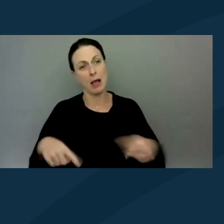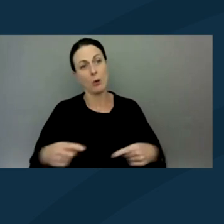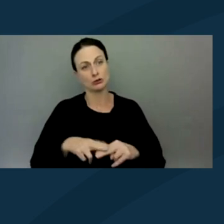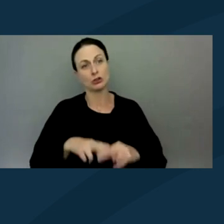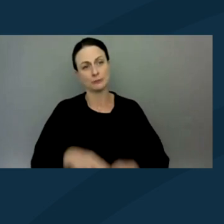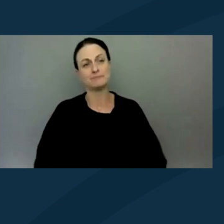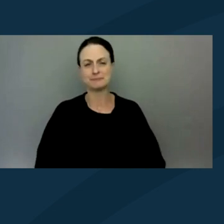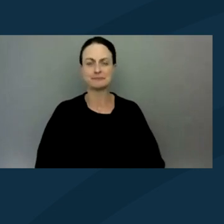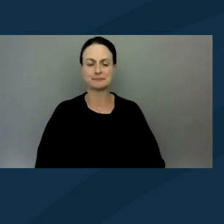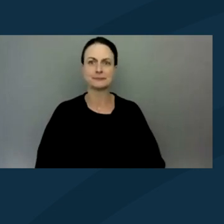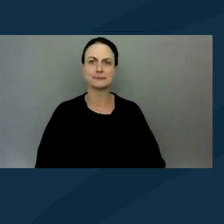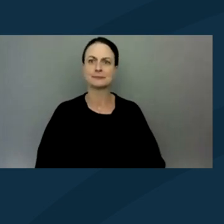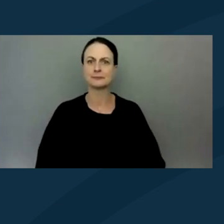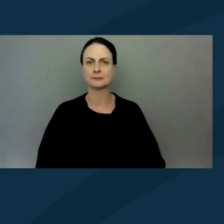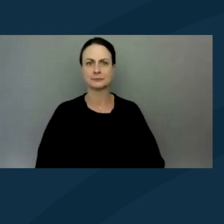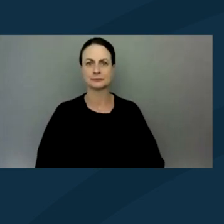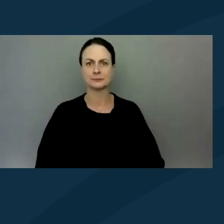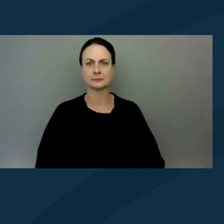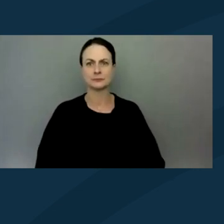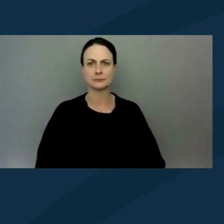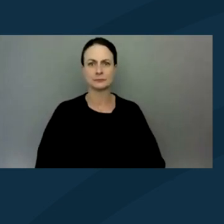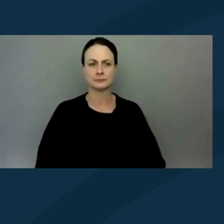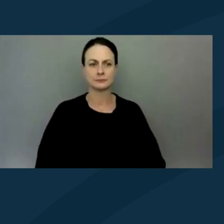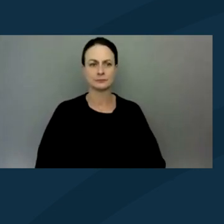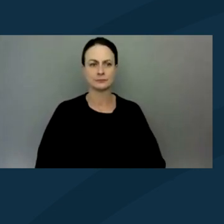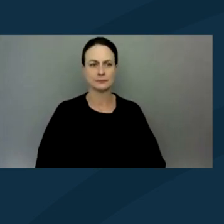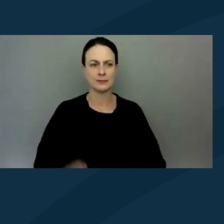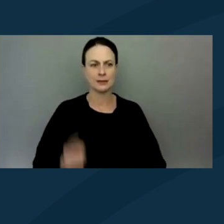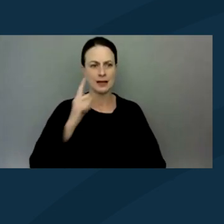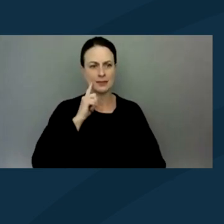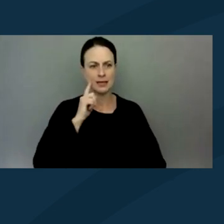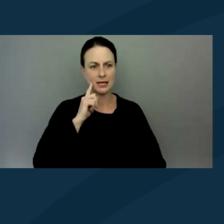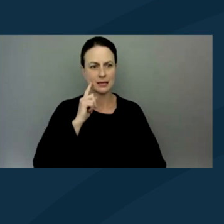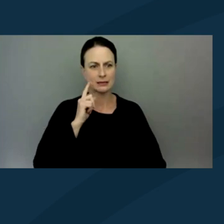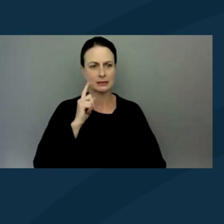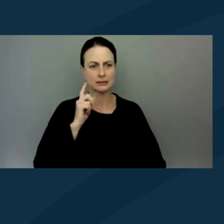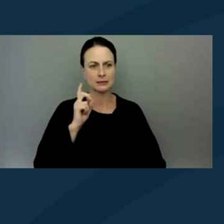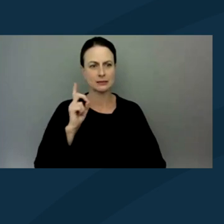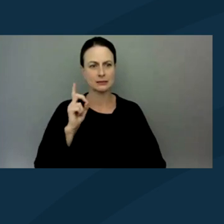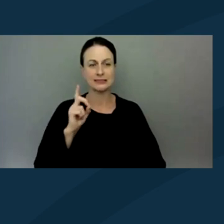And so I think that disabled members of protests and actions,